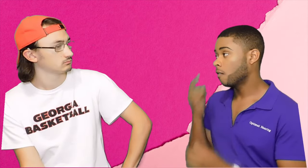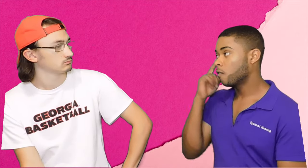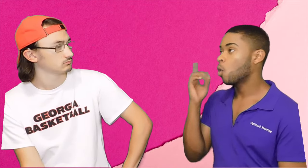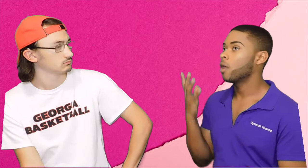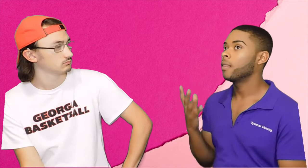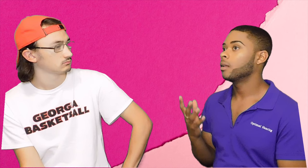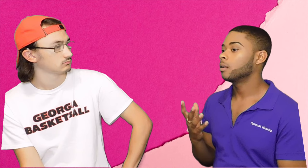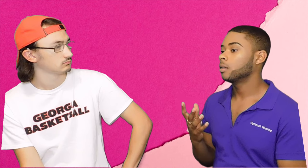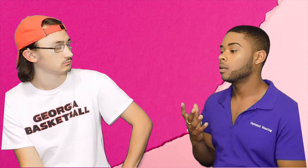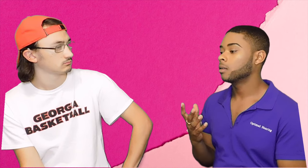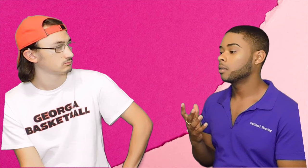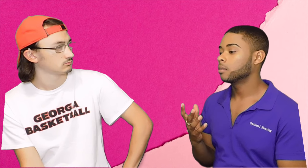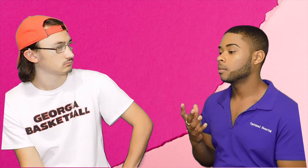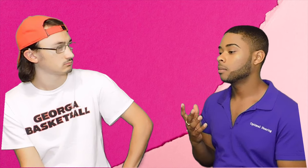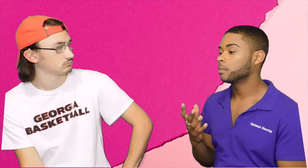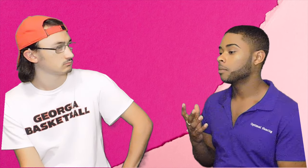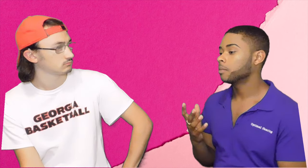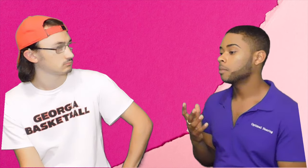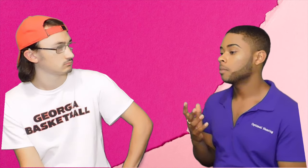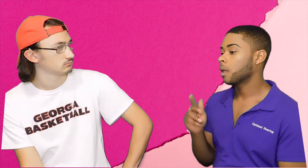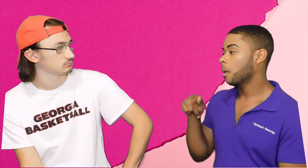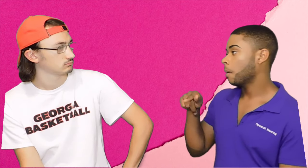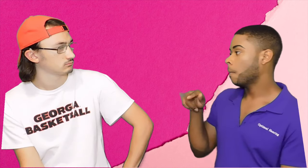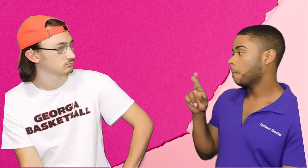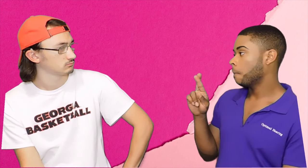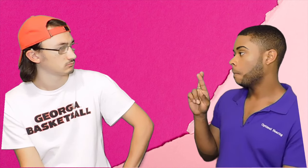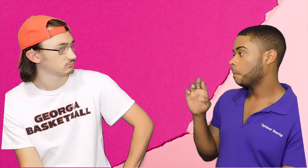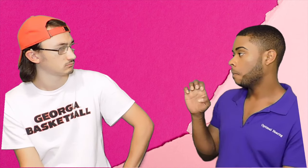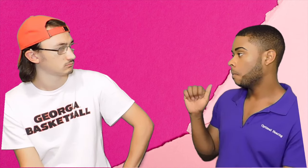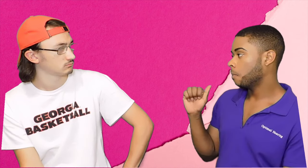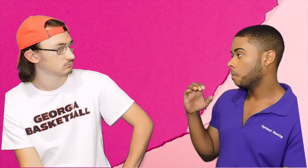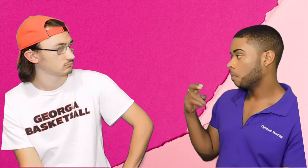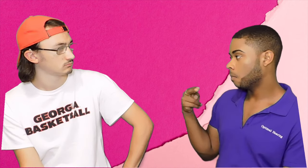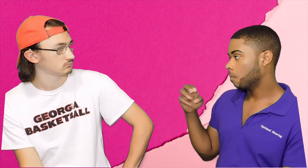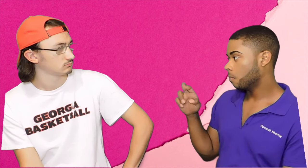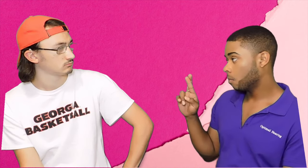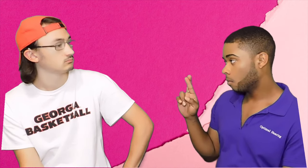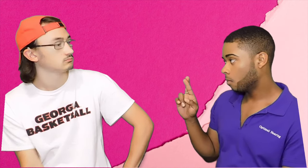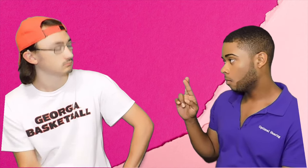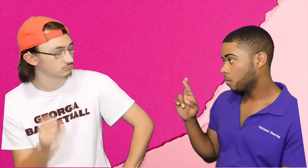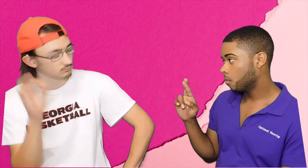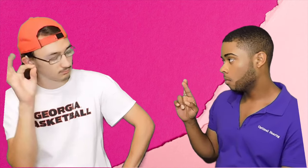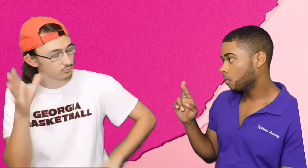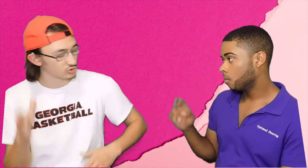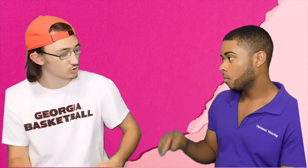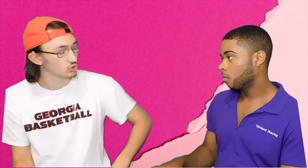Bryce: Your church has an interpreter for the preacher Luke: Preacher? Yes.